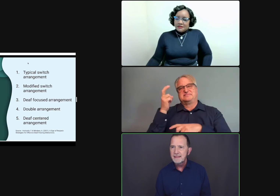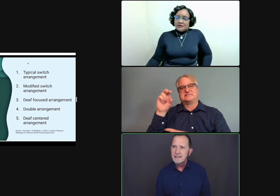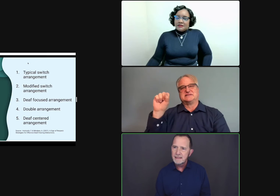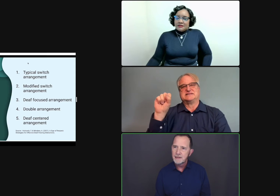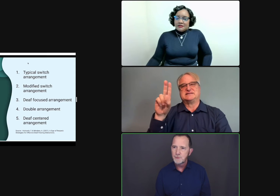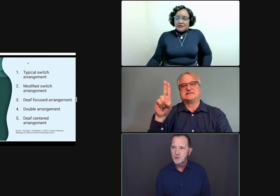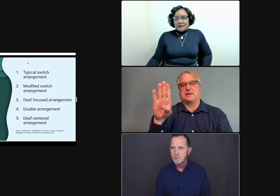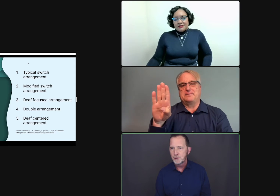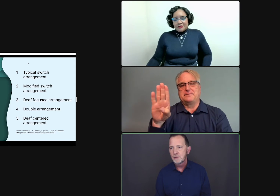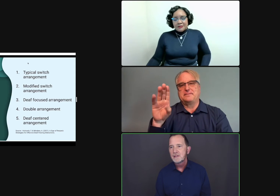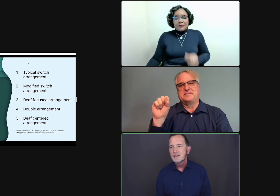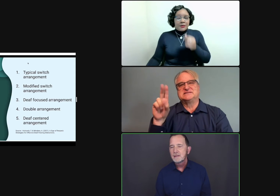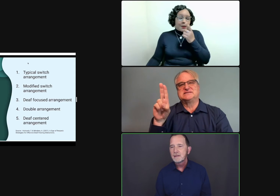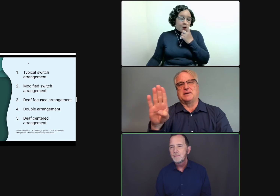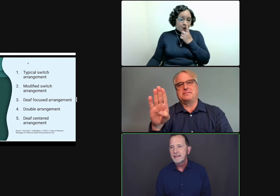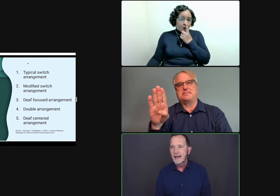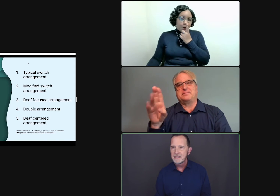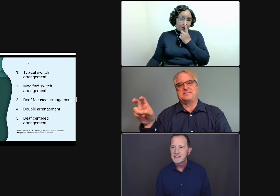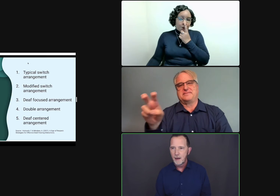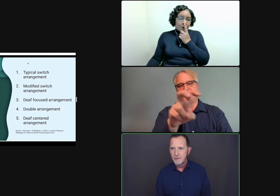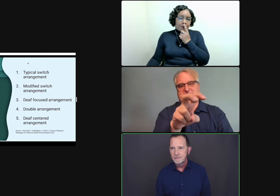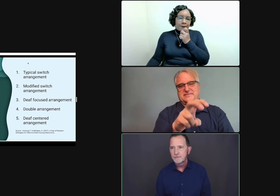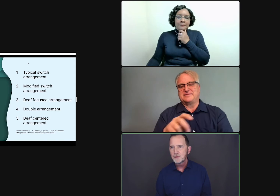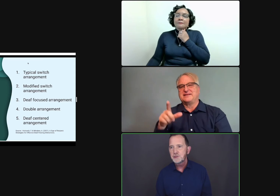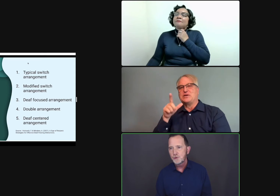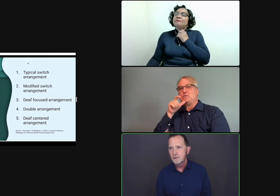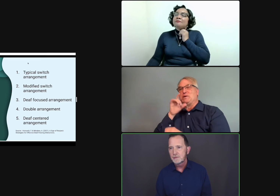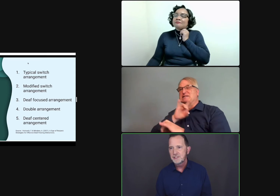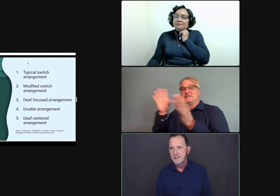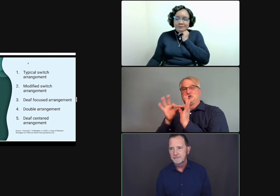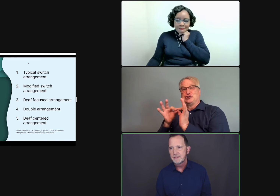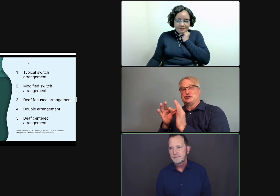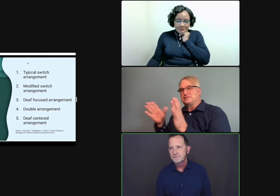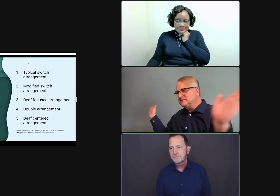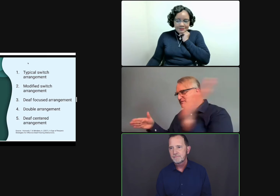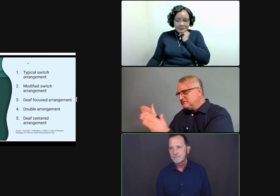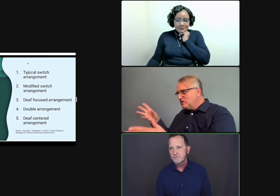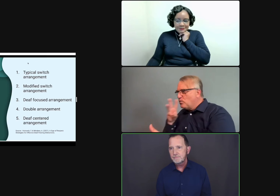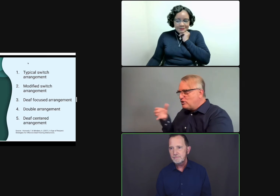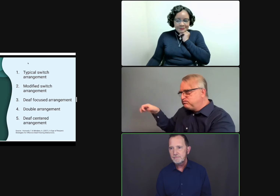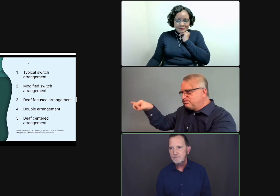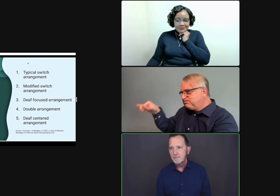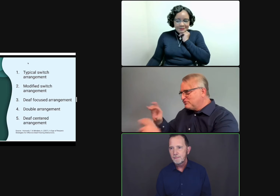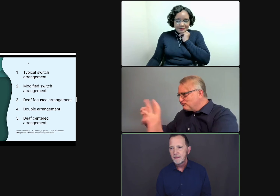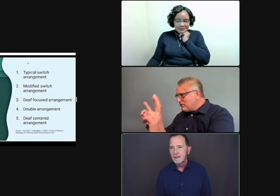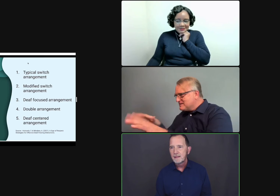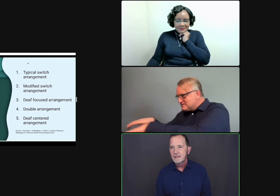And then let the other interpreter come in as a sub for a shorter shift